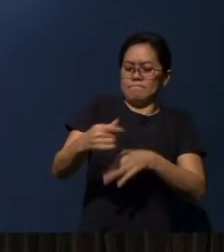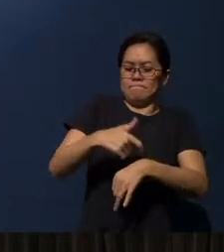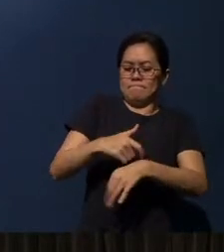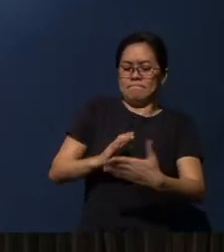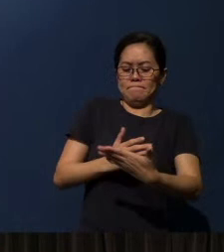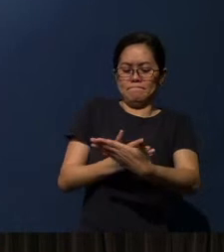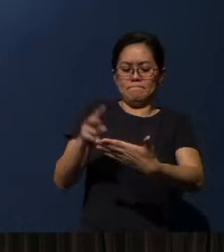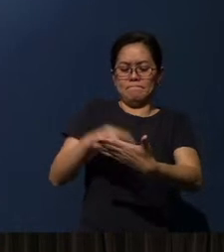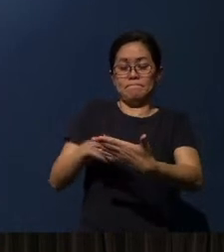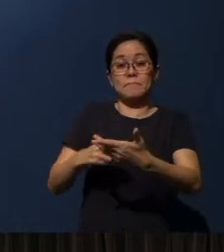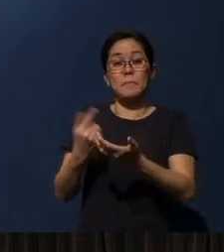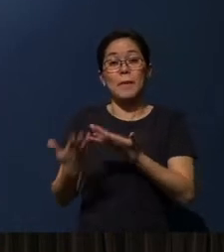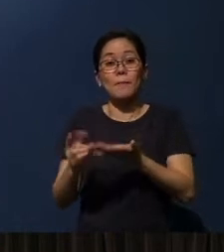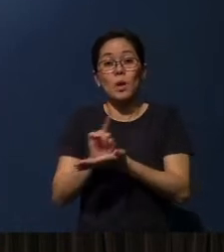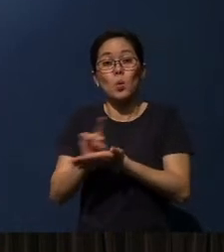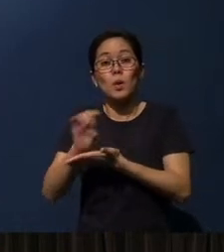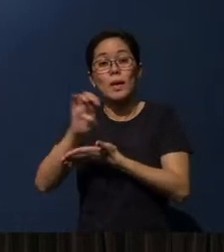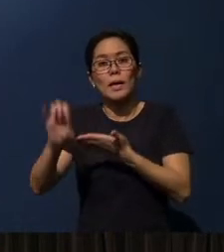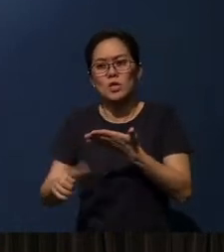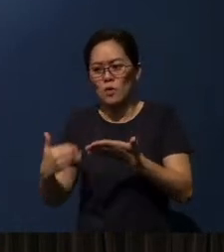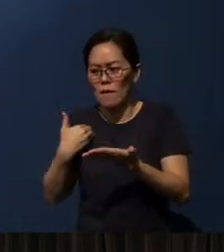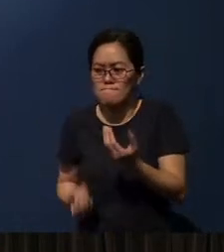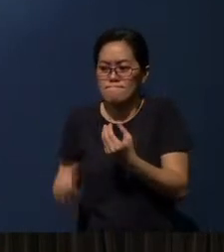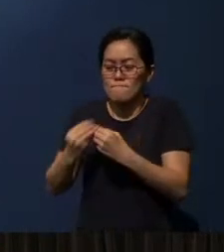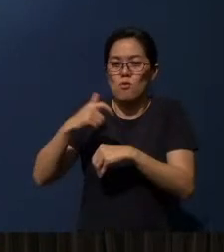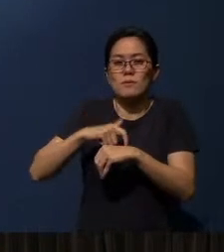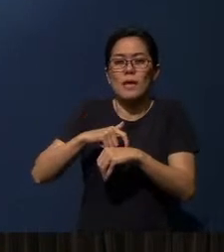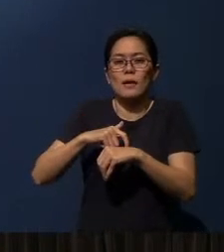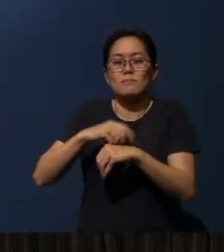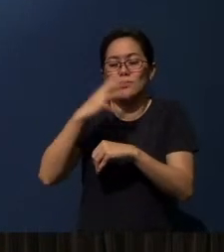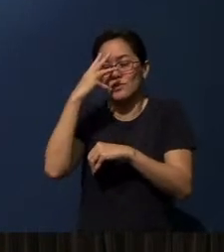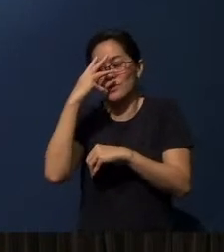Perhaps on the weekends, you have extended time to sleep in (and) sleep late.